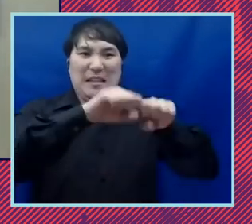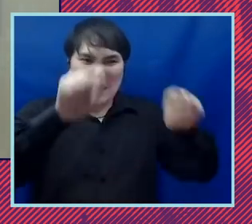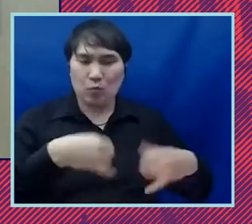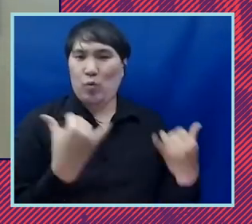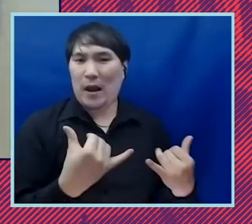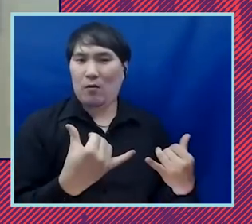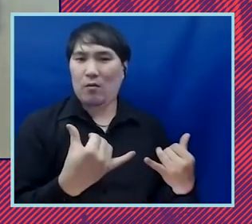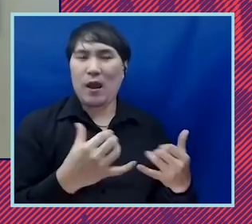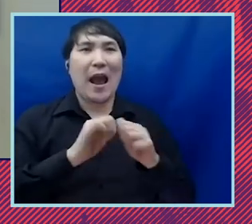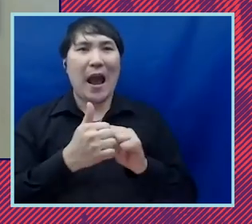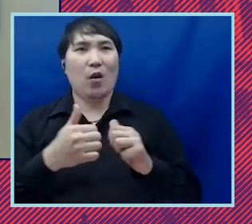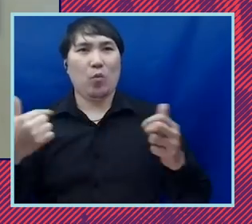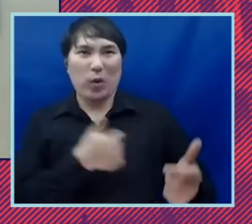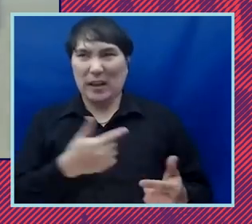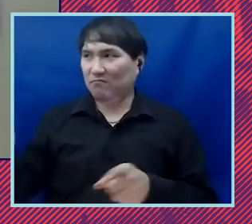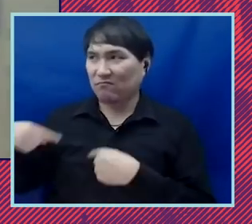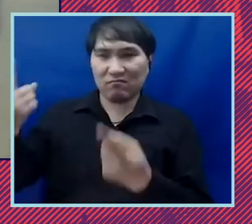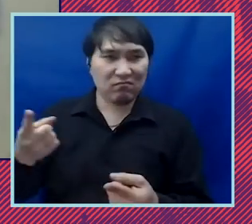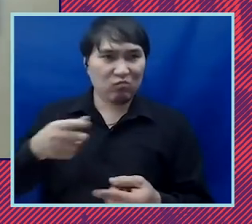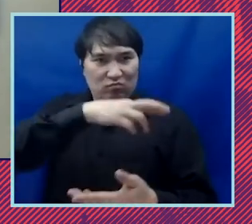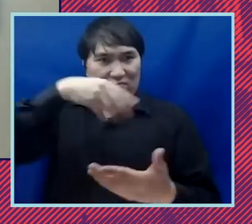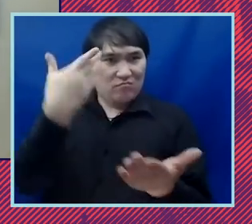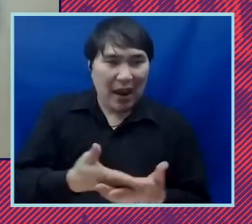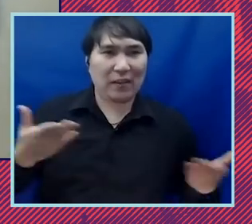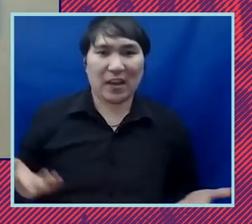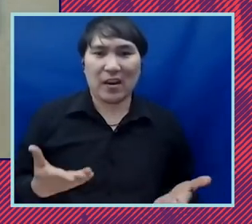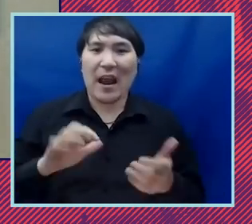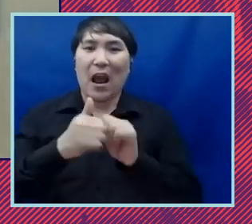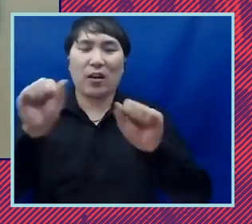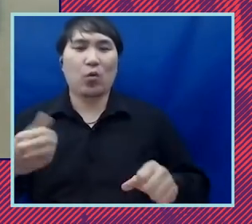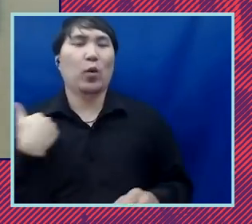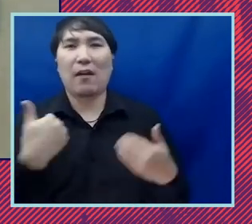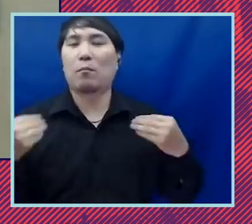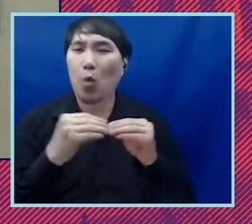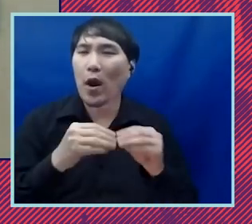how can we rebuild systems based around equity accessibility and equality and what can we do to